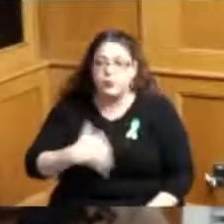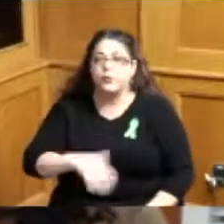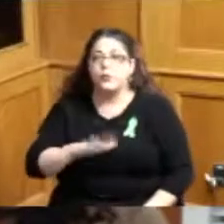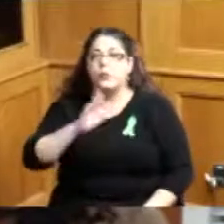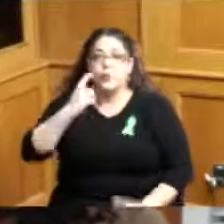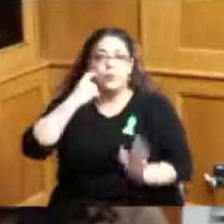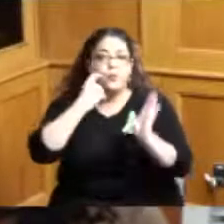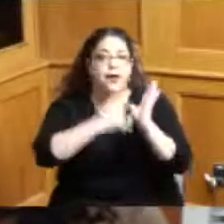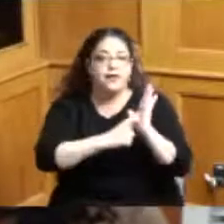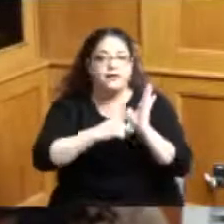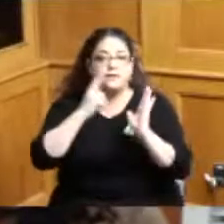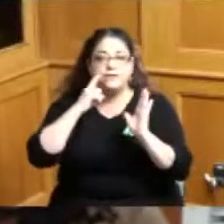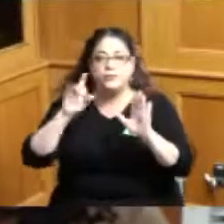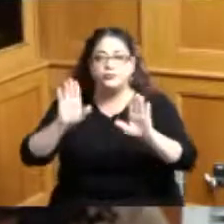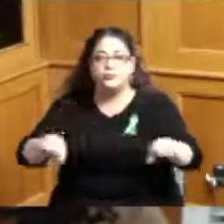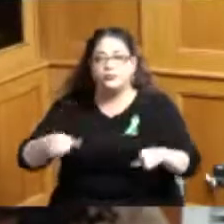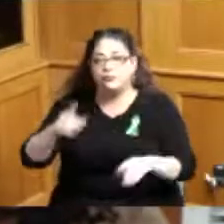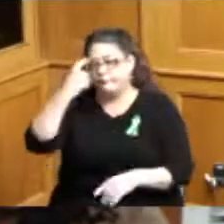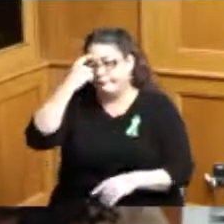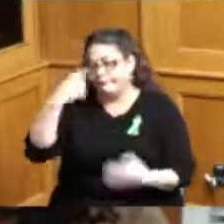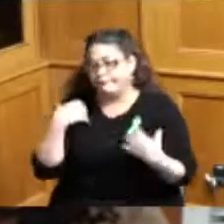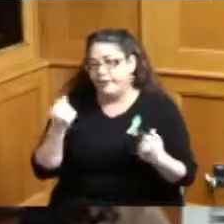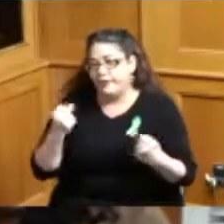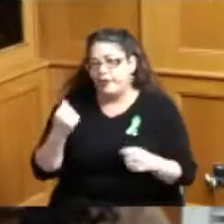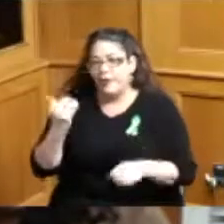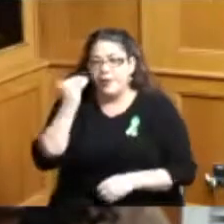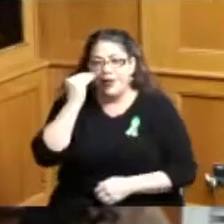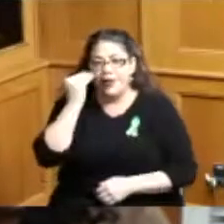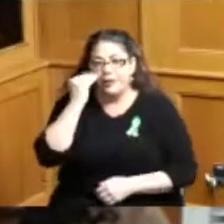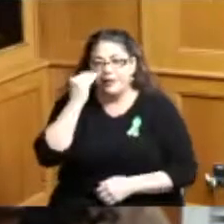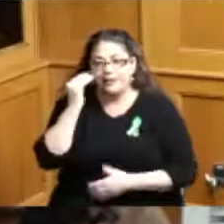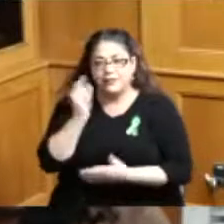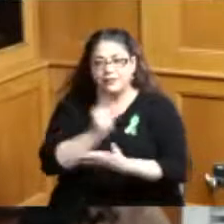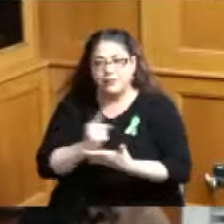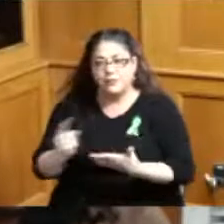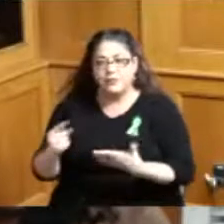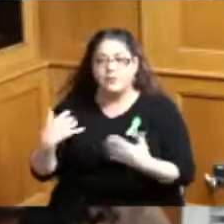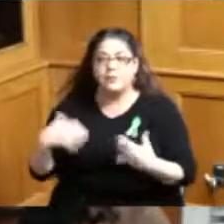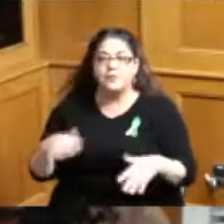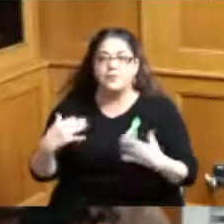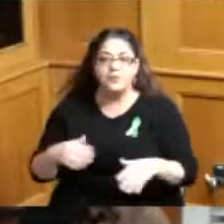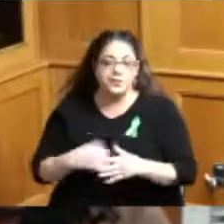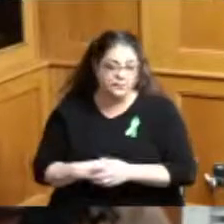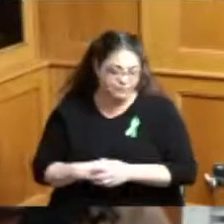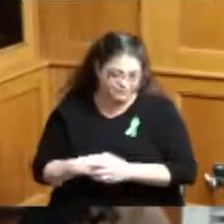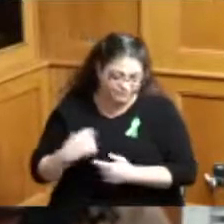of children's mental health awareness as you know it has been a really hard year